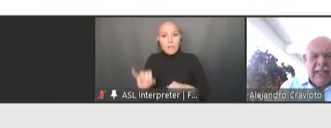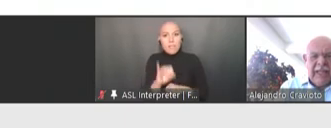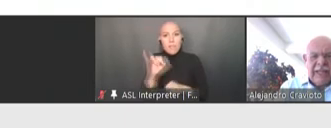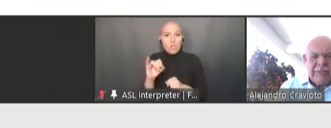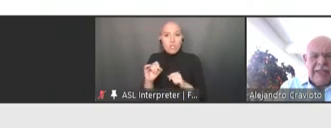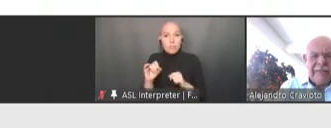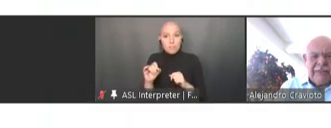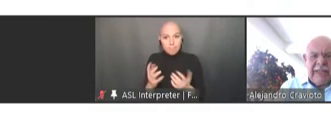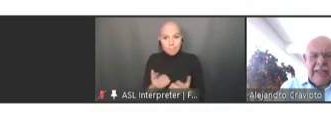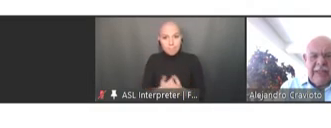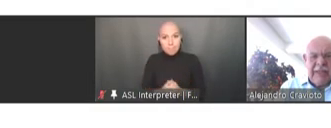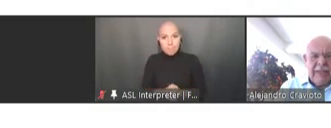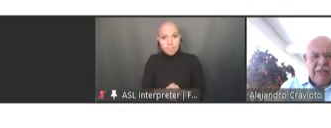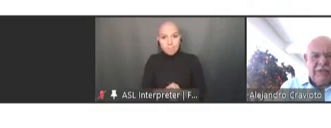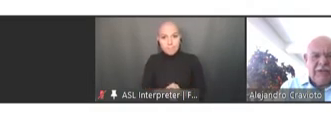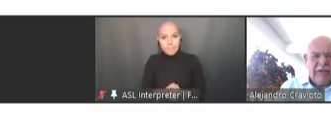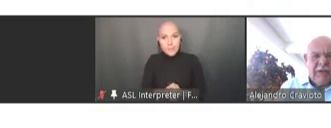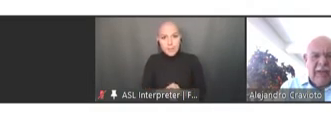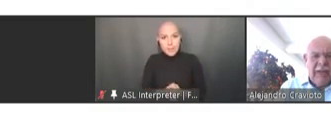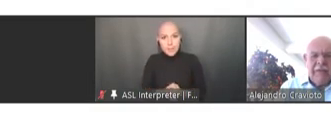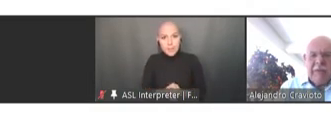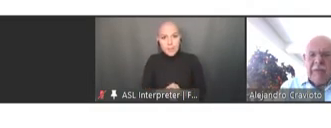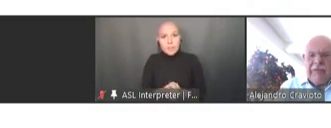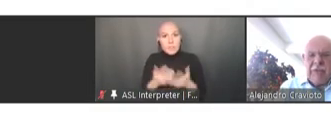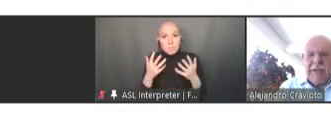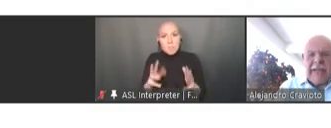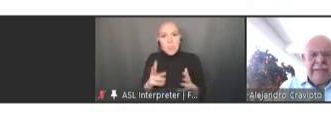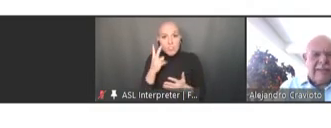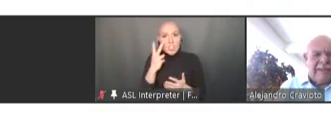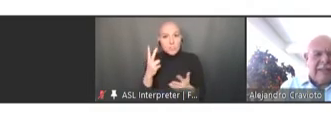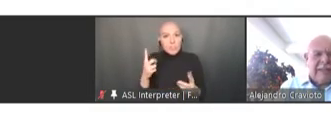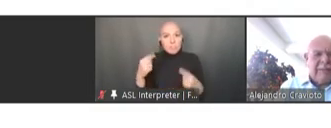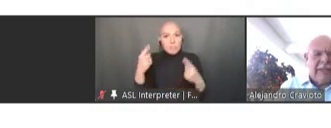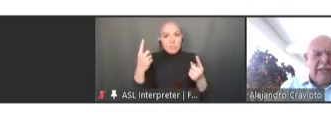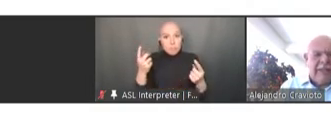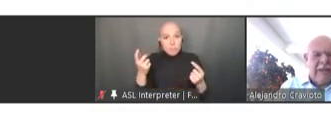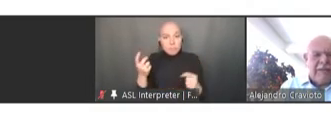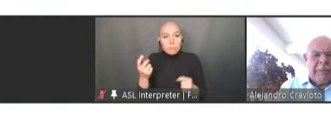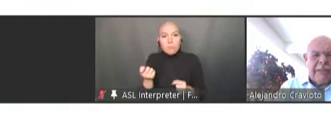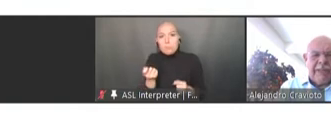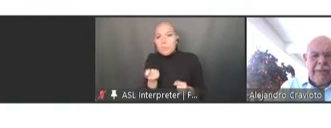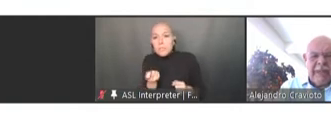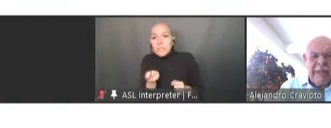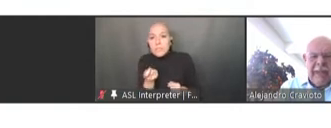and as we have seen so far from a few cases at the beginning of the pandemic,